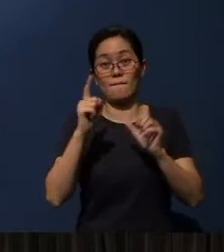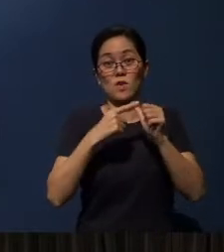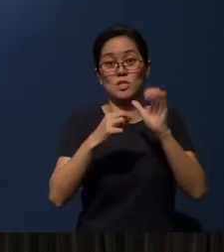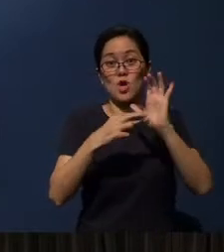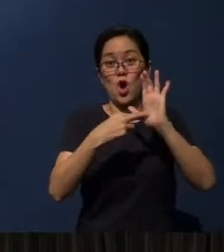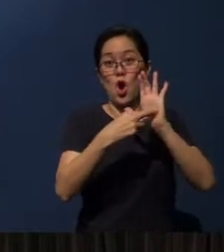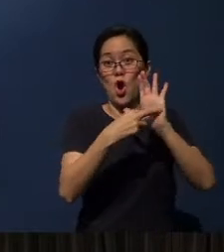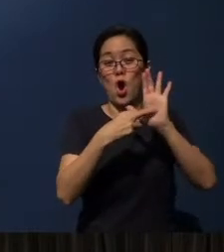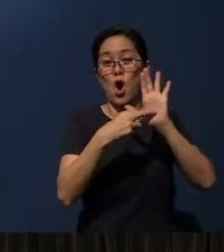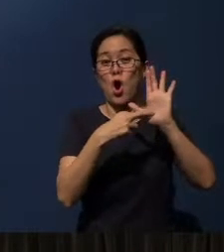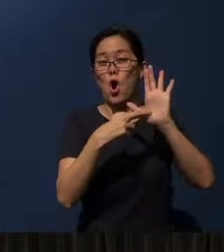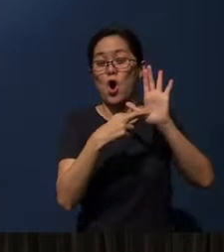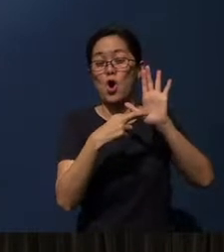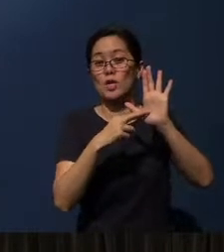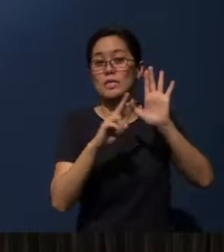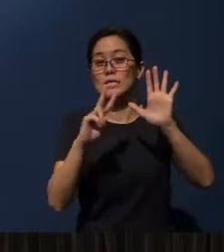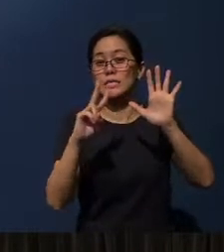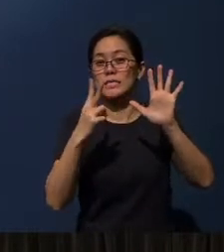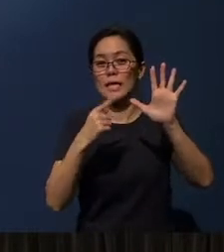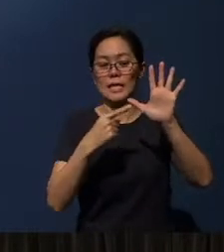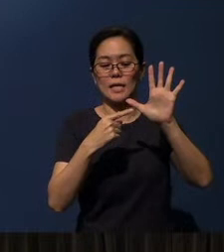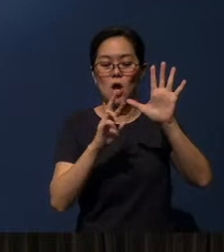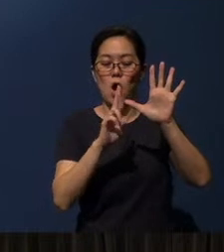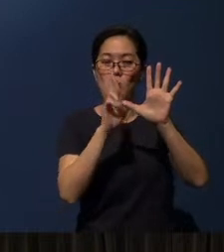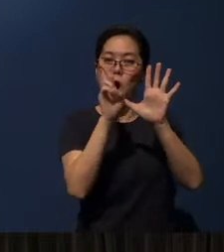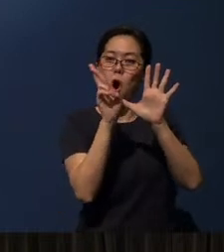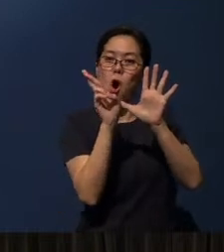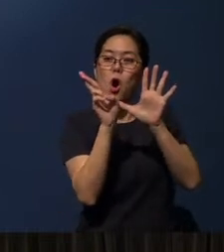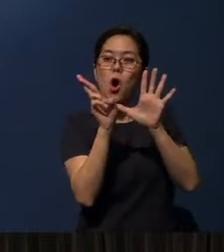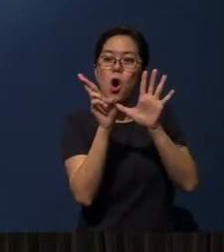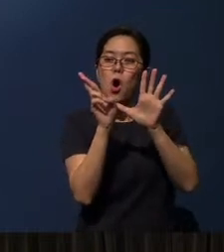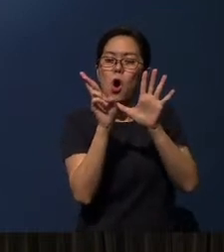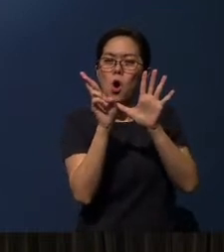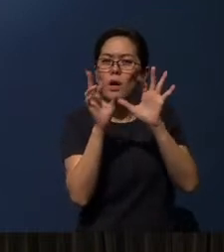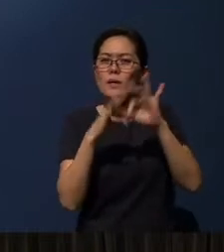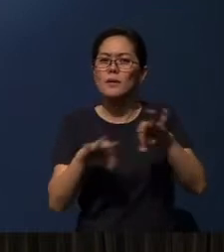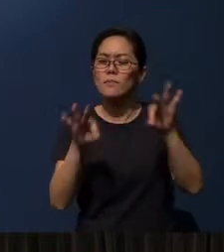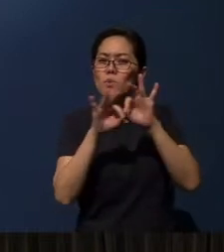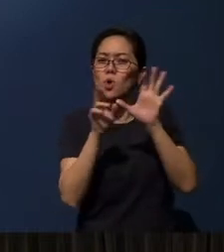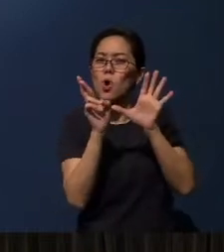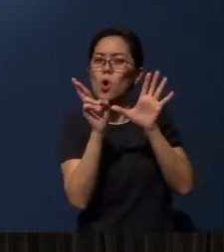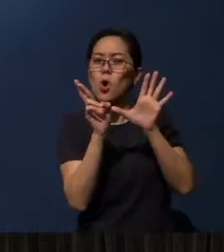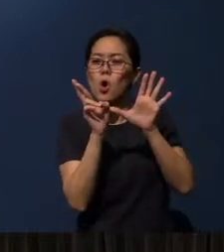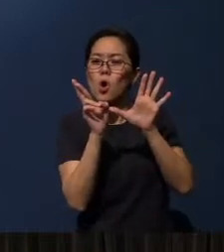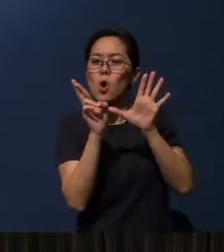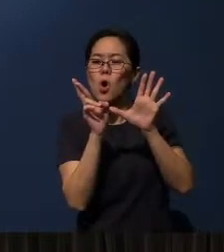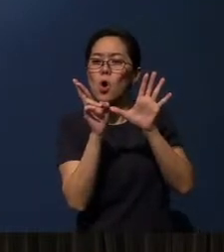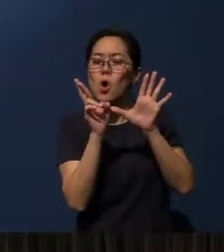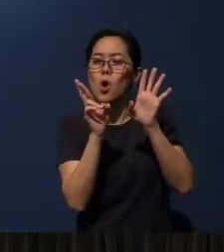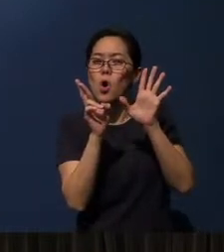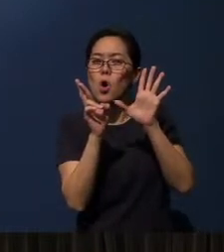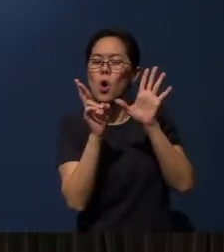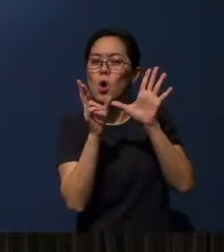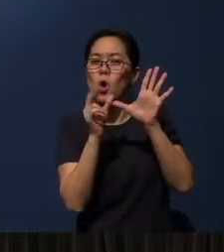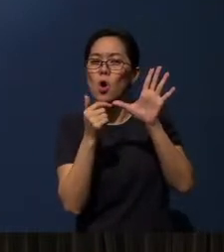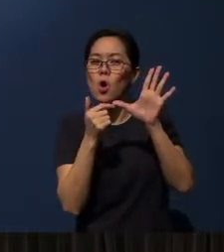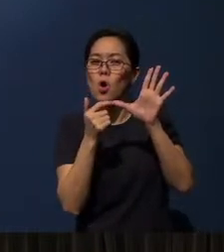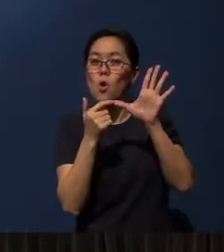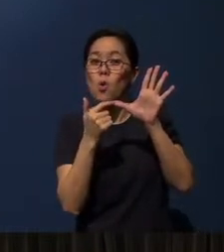The second “R” will be in your thumb as it is important as you thumb through things. It is to “Read”.